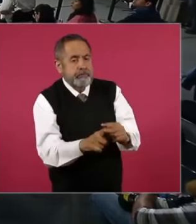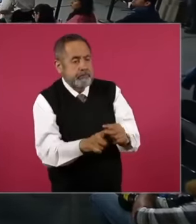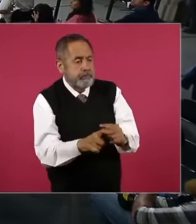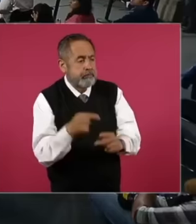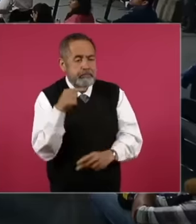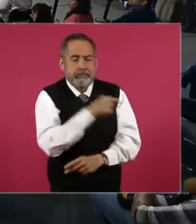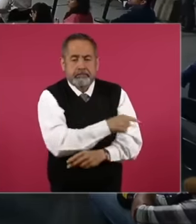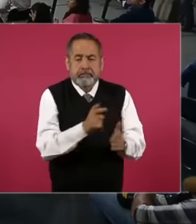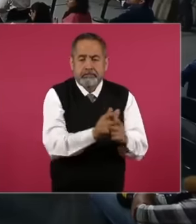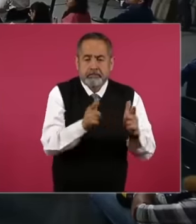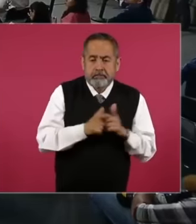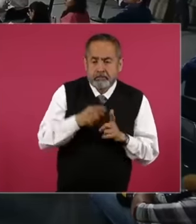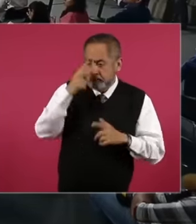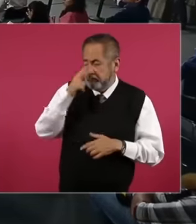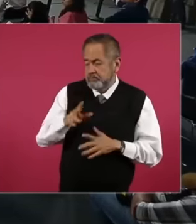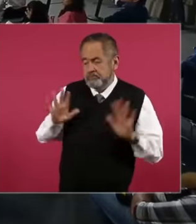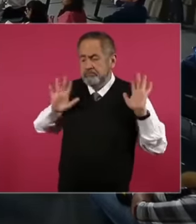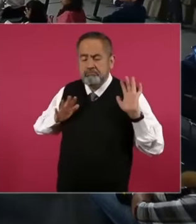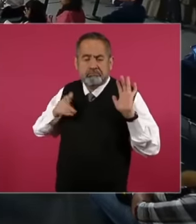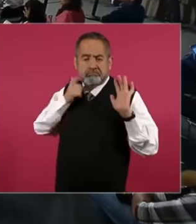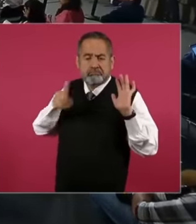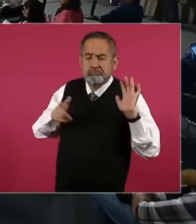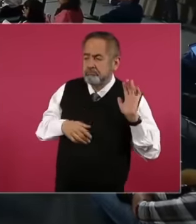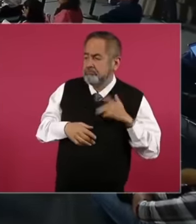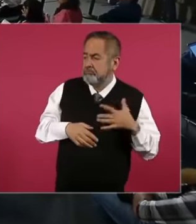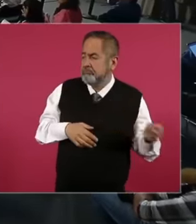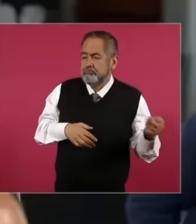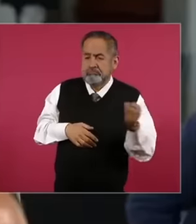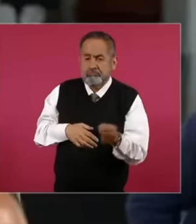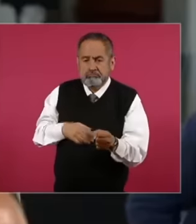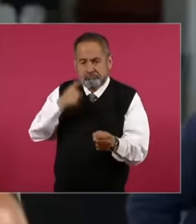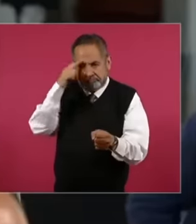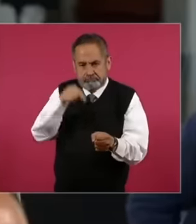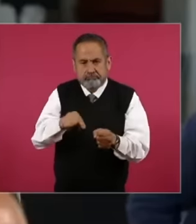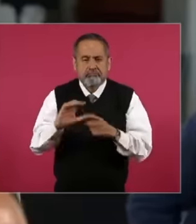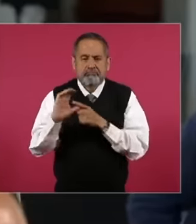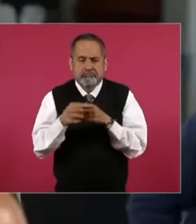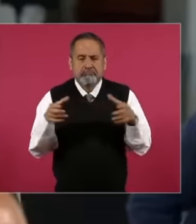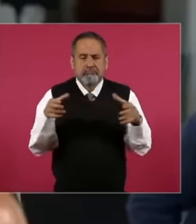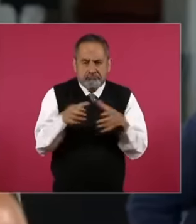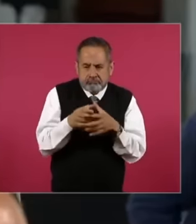Mexico group has not wanted to name people to form the committee necessary to be able to begin.